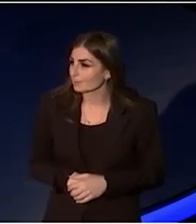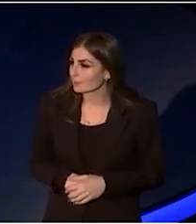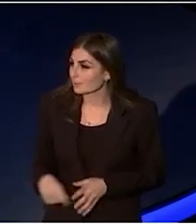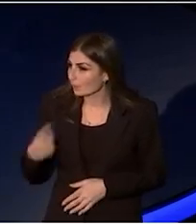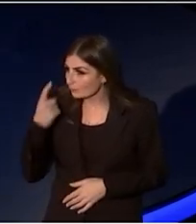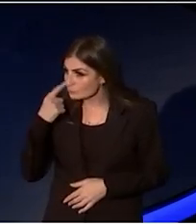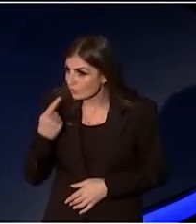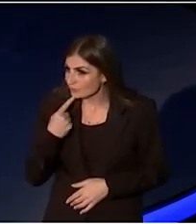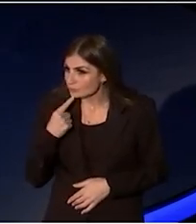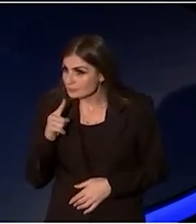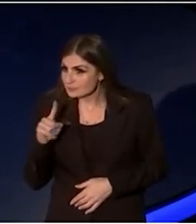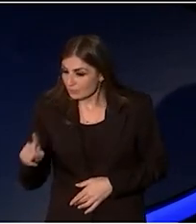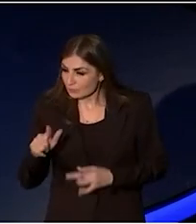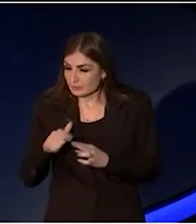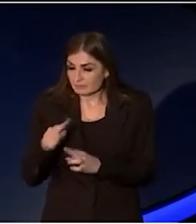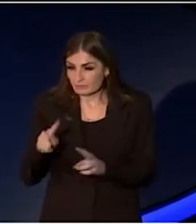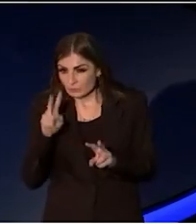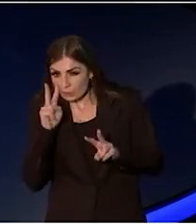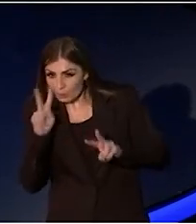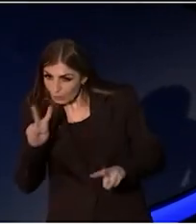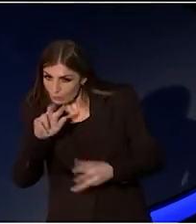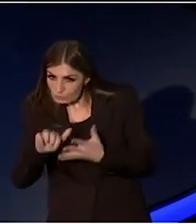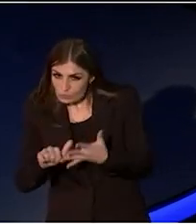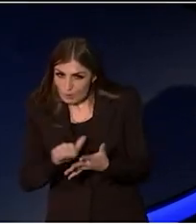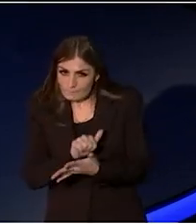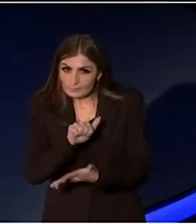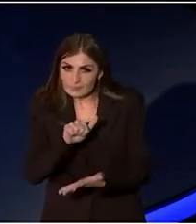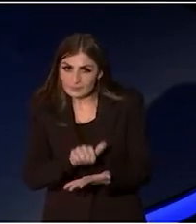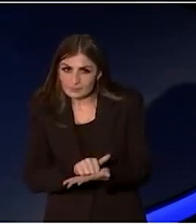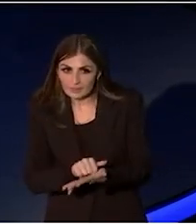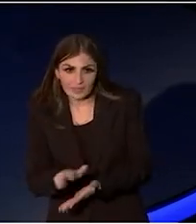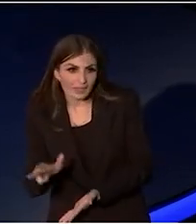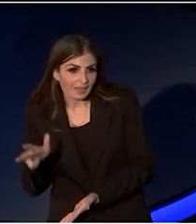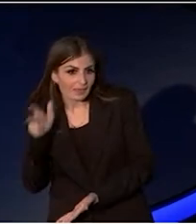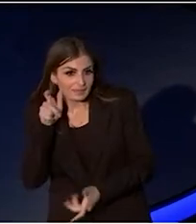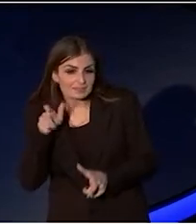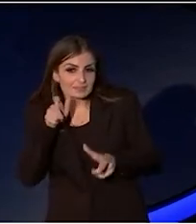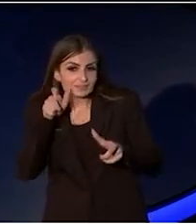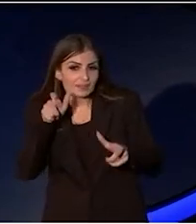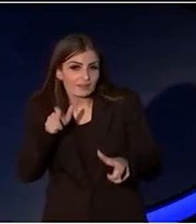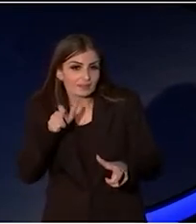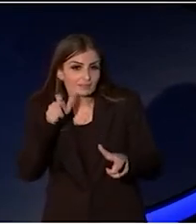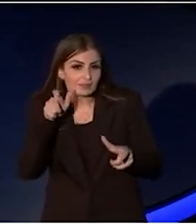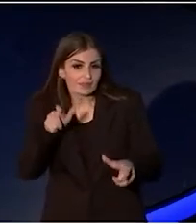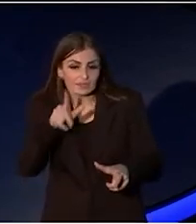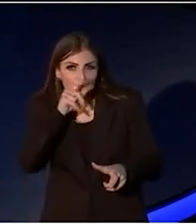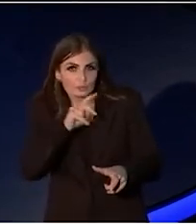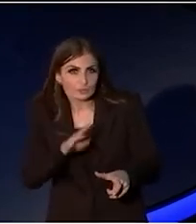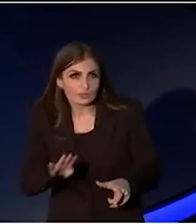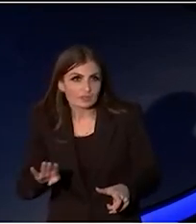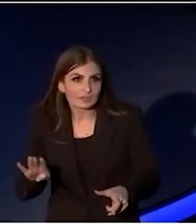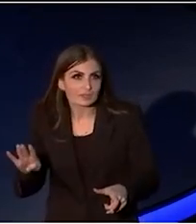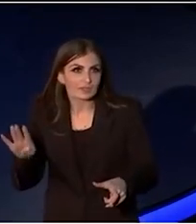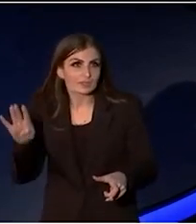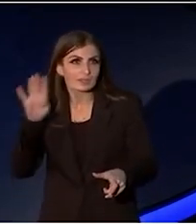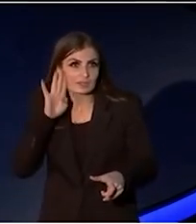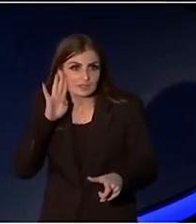in close enough and breathe quiet enough you can hear the sidewalks cracking and every dead end opening